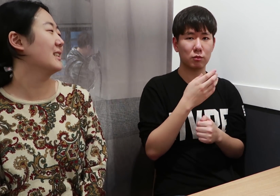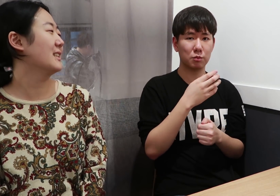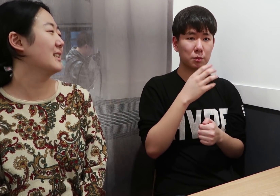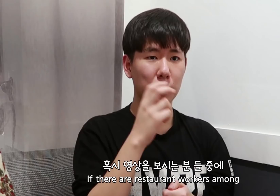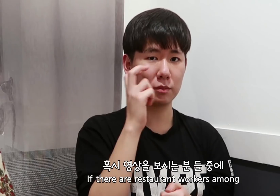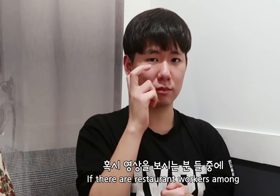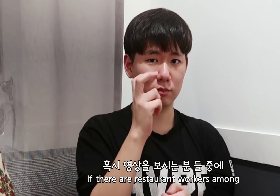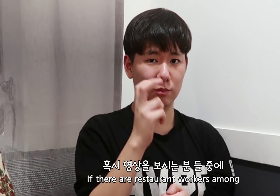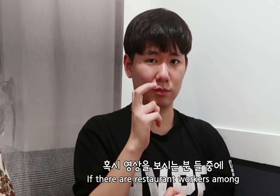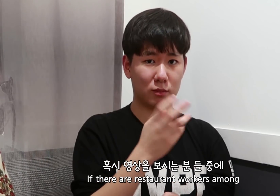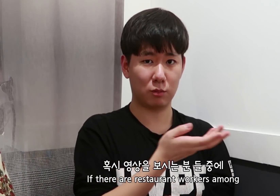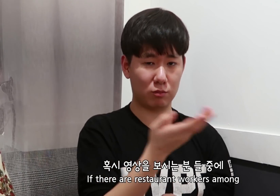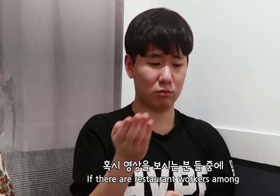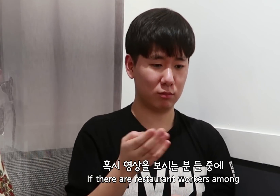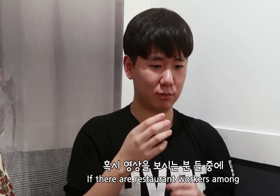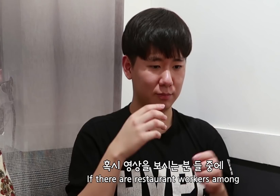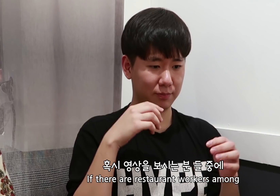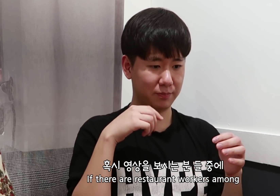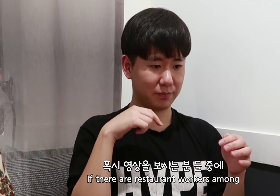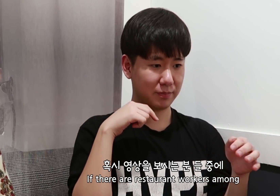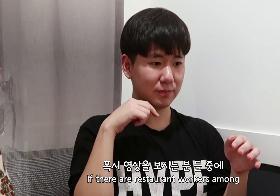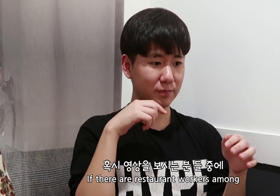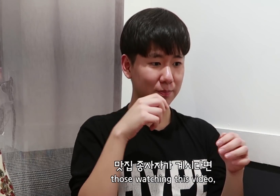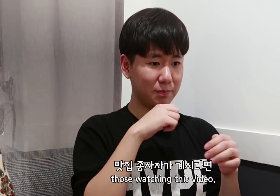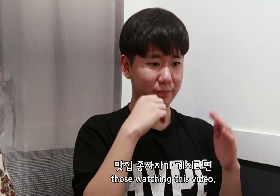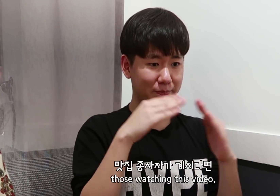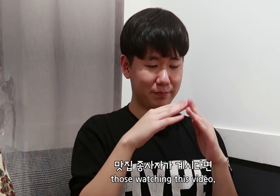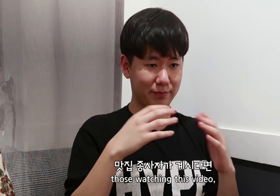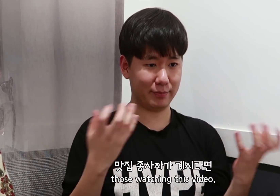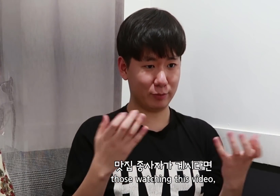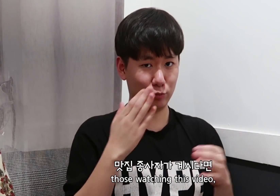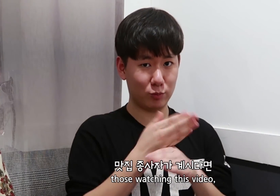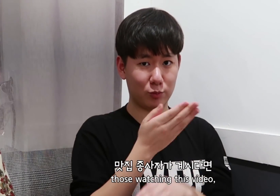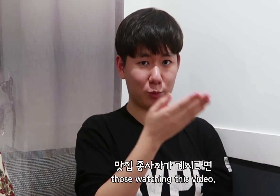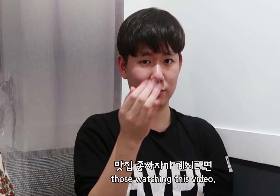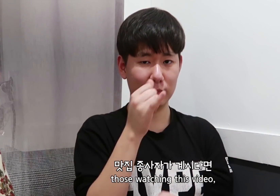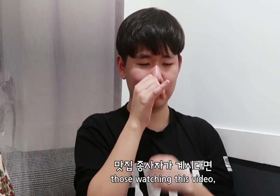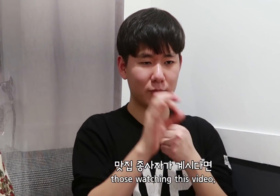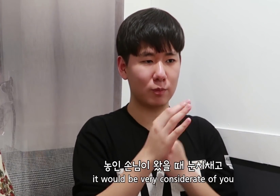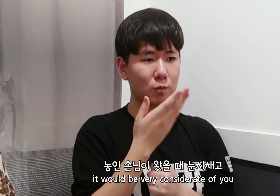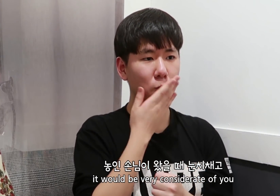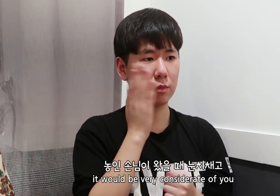If there are restaurant workers among those watching this video,